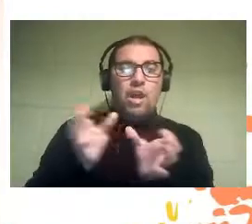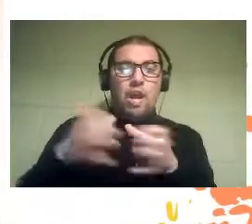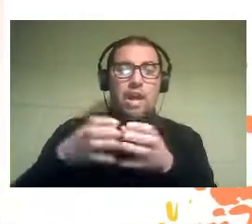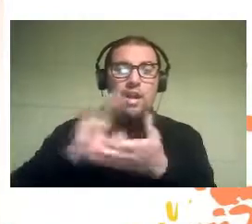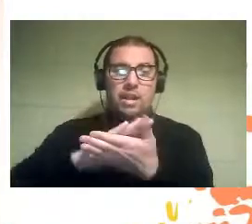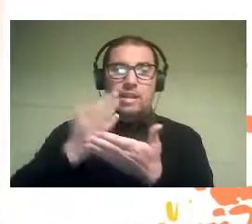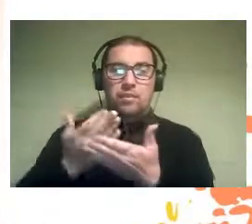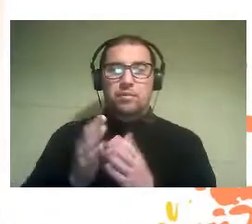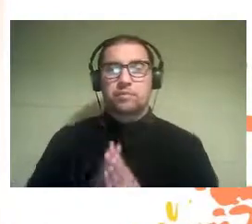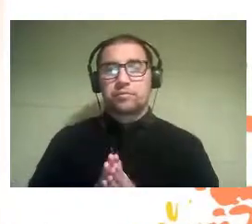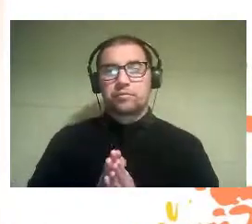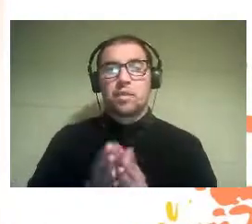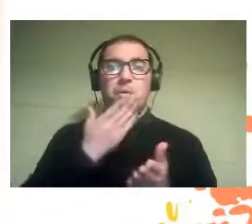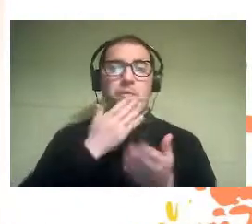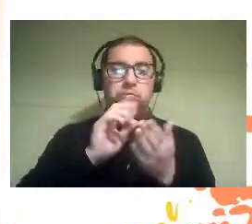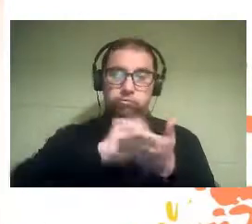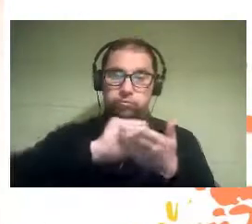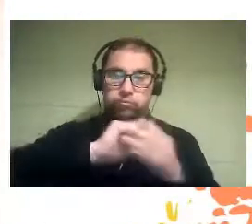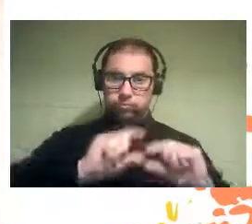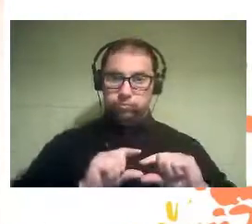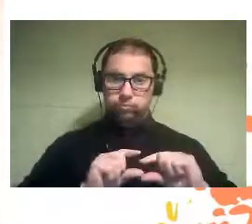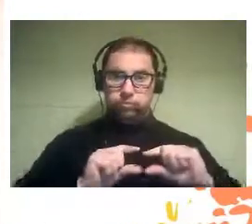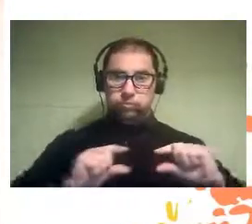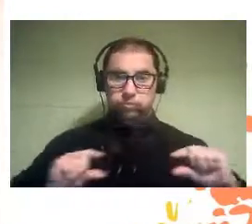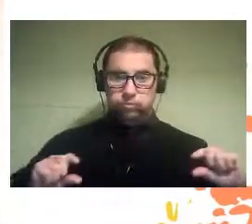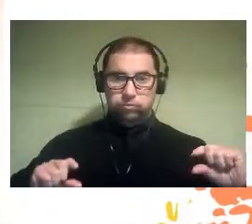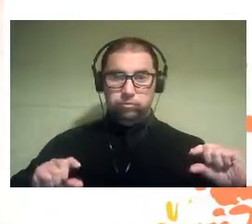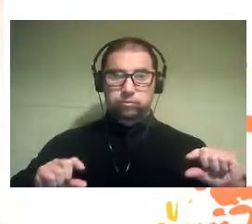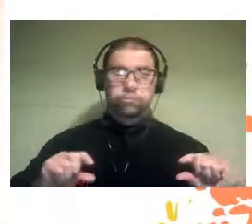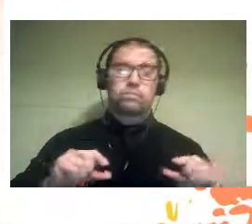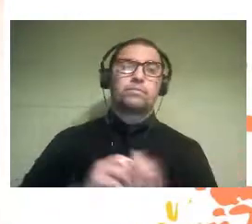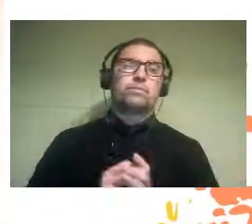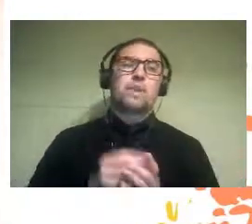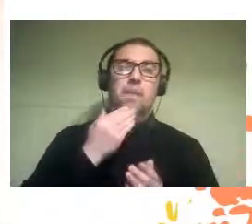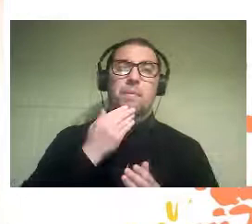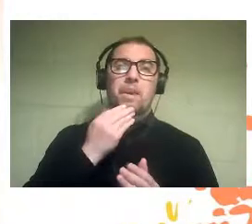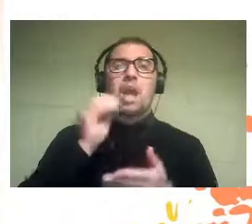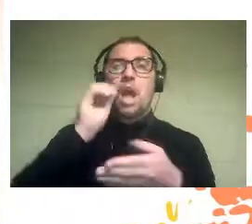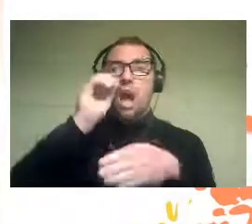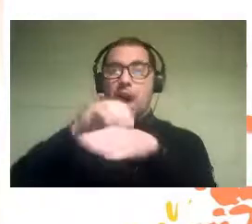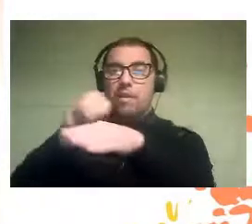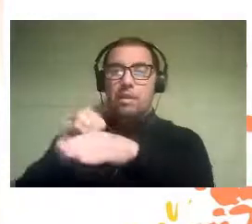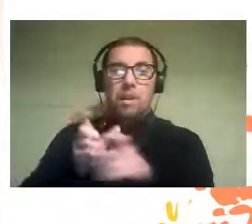Write on the site, and please recommend it to those who need it.